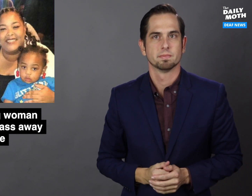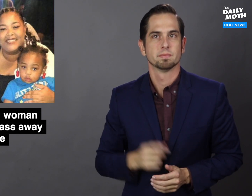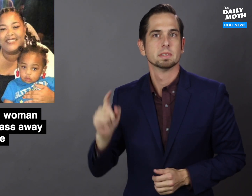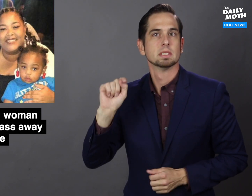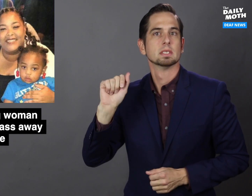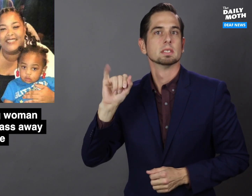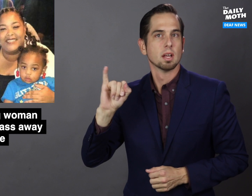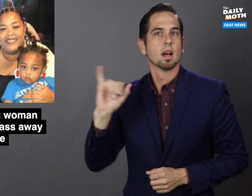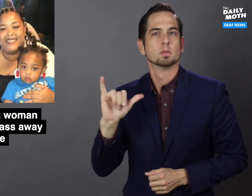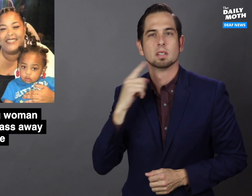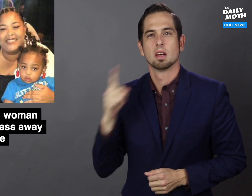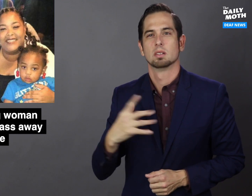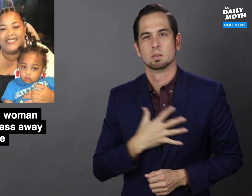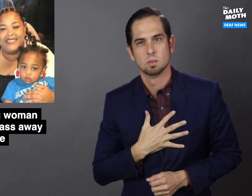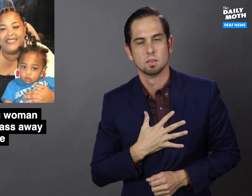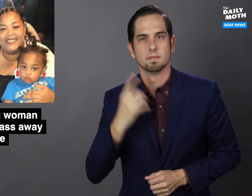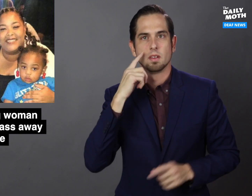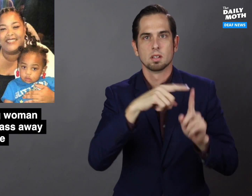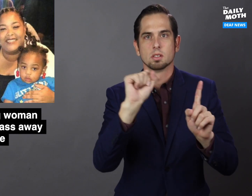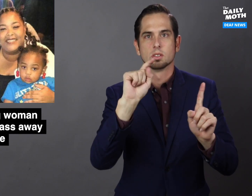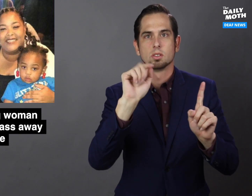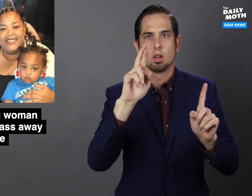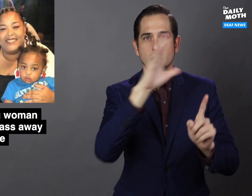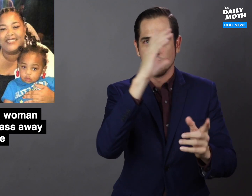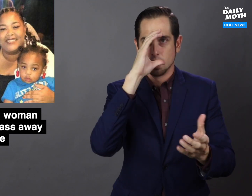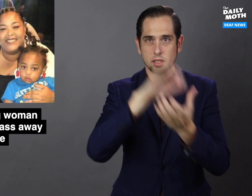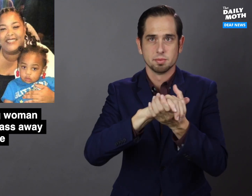Tai also said she feels for Star's husband,